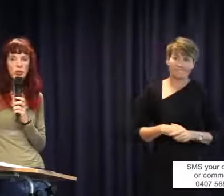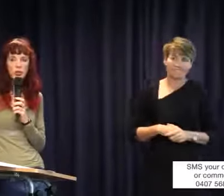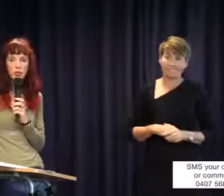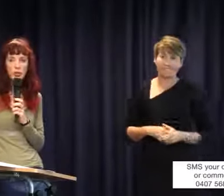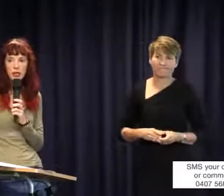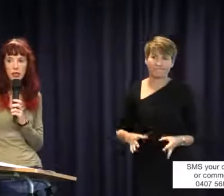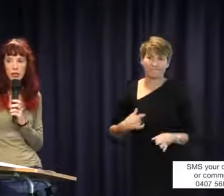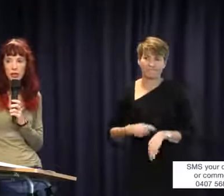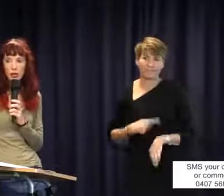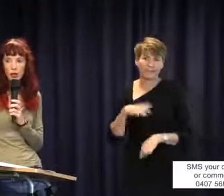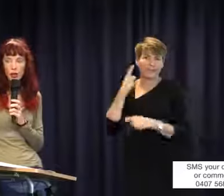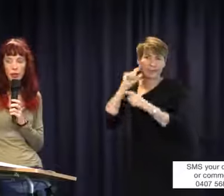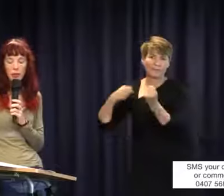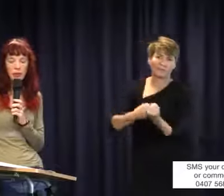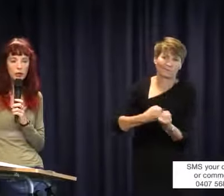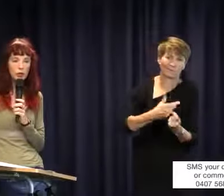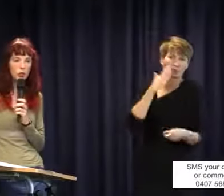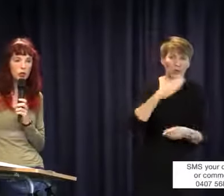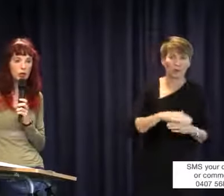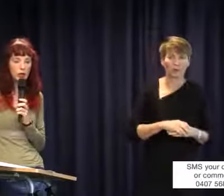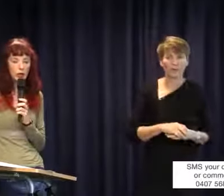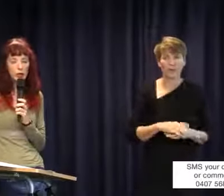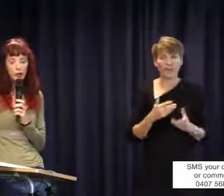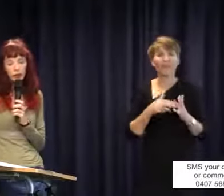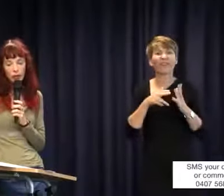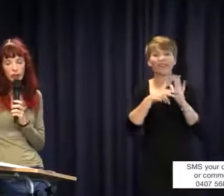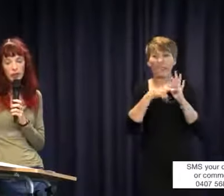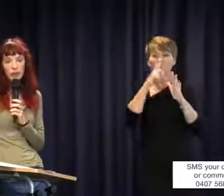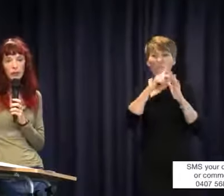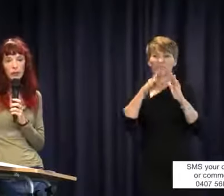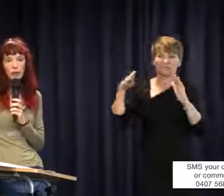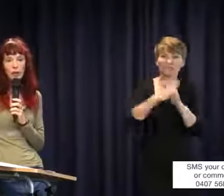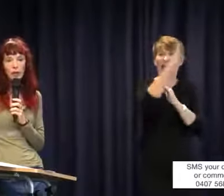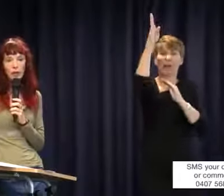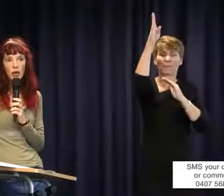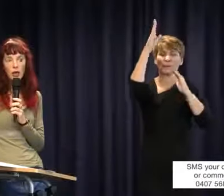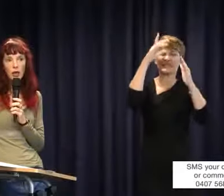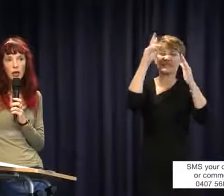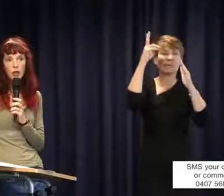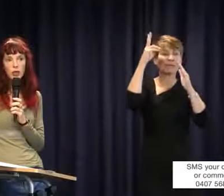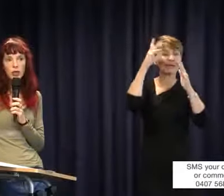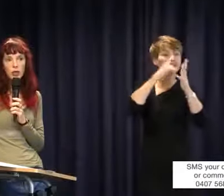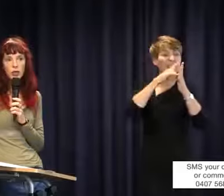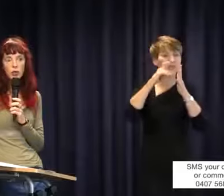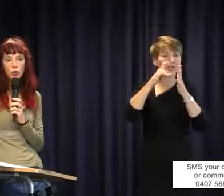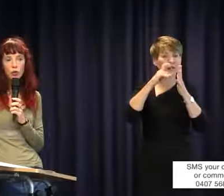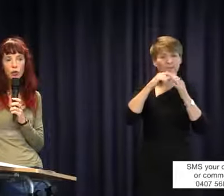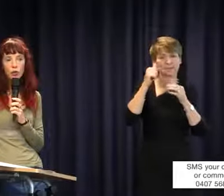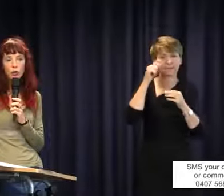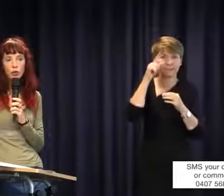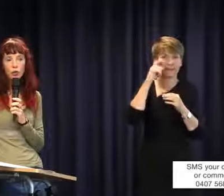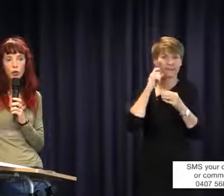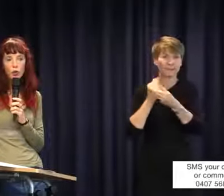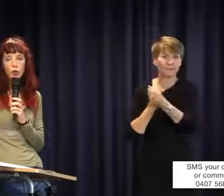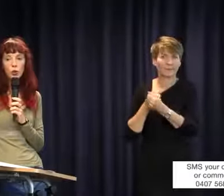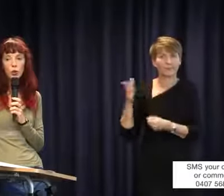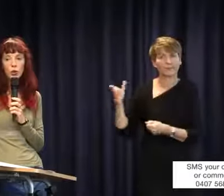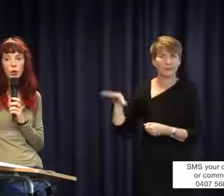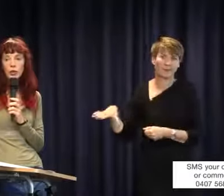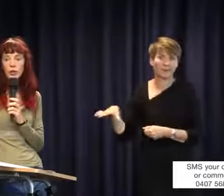and the deputy secretaries back the region. I would tend to go to a lawyer pretty quickly